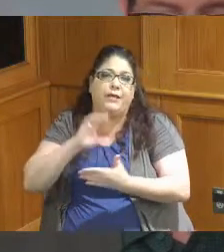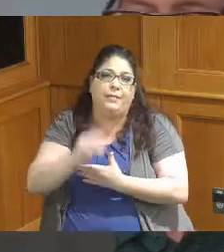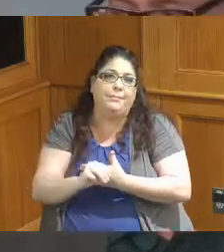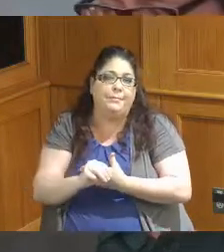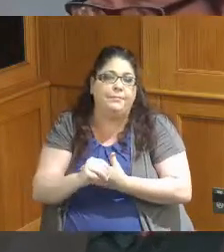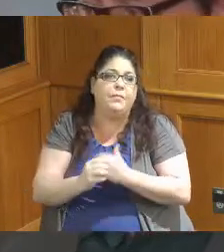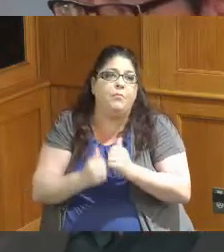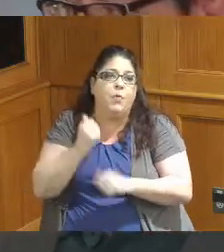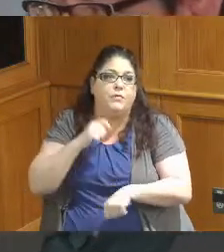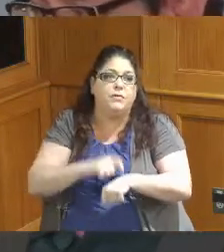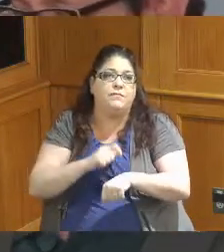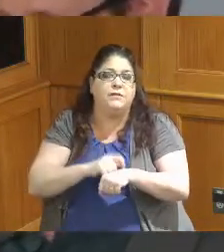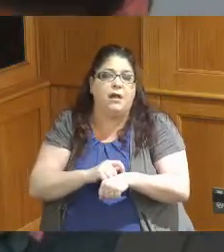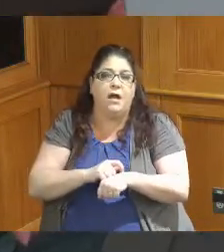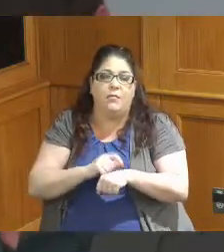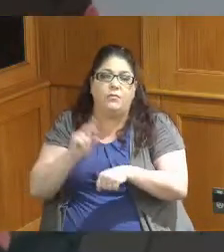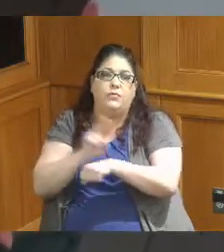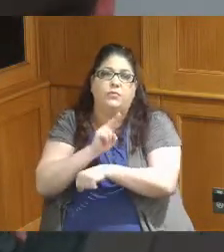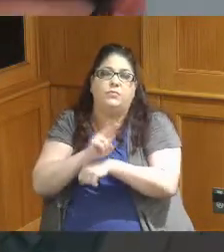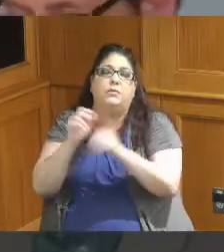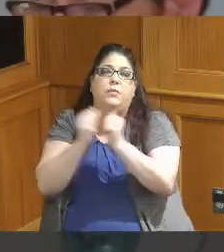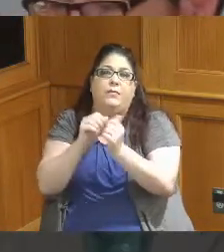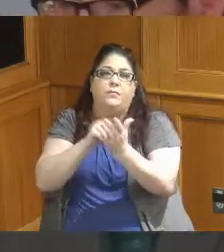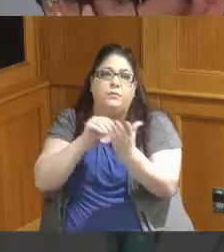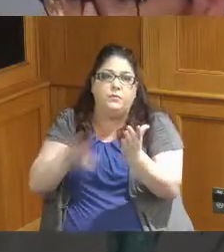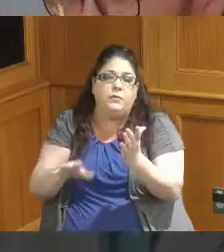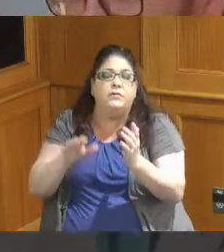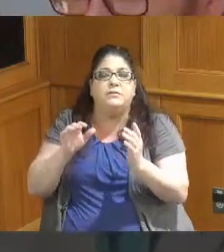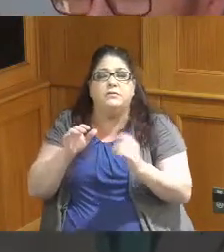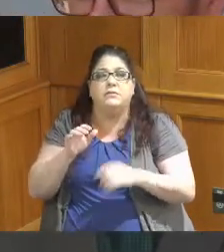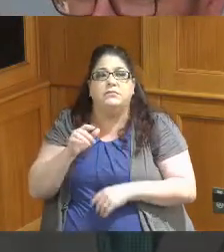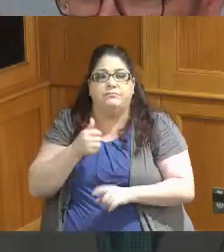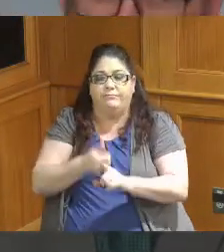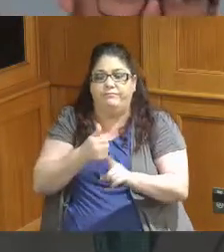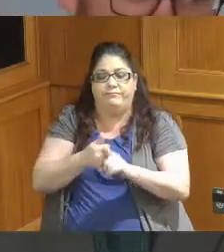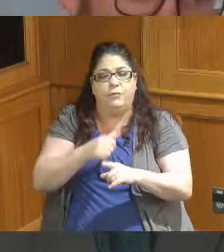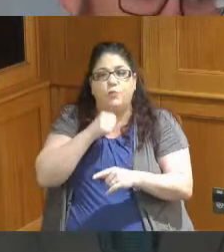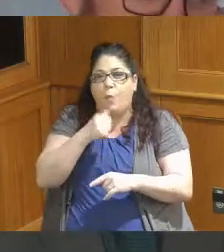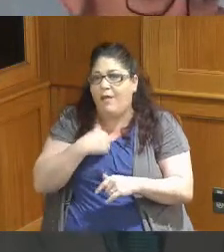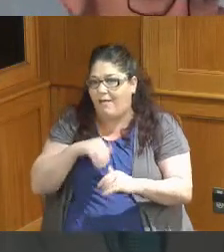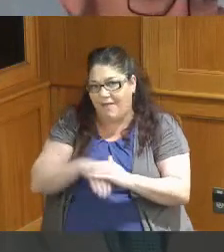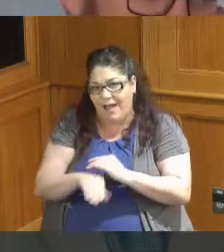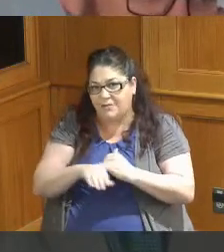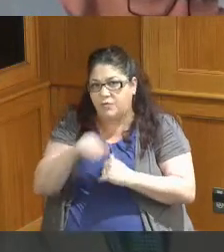our time spent we're working with students who do not have access do not have the time in their